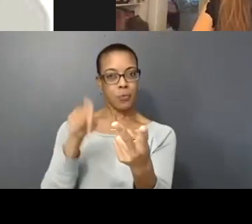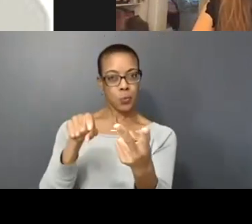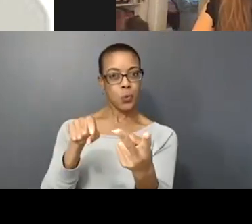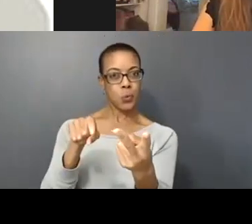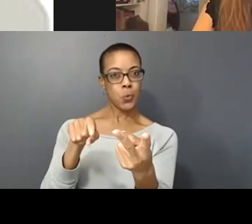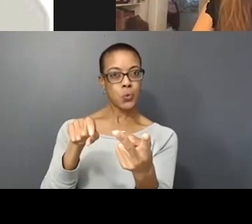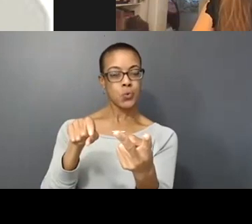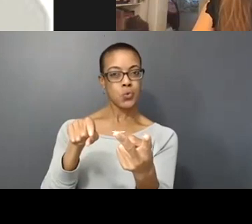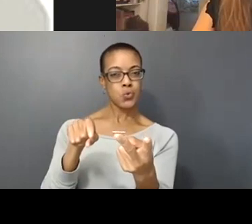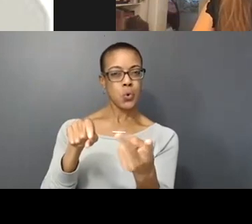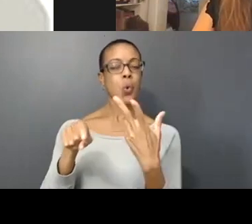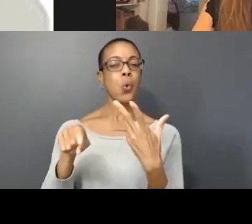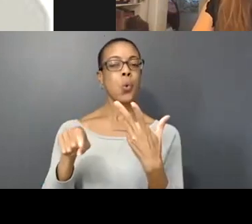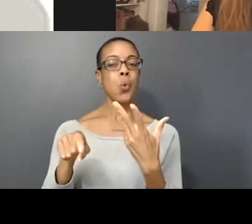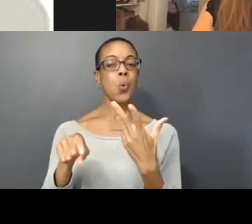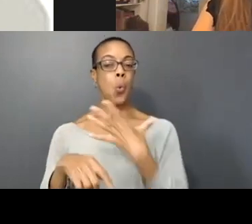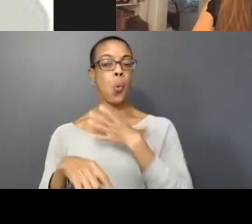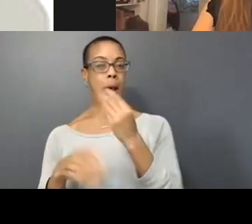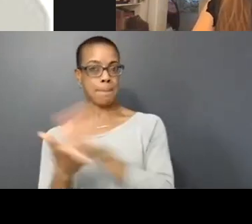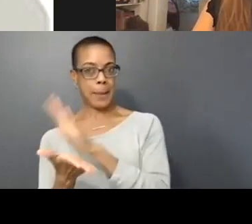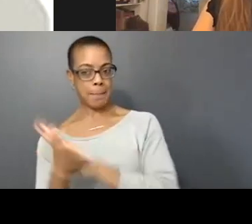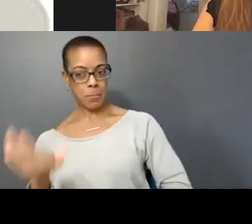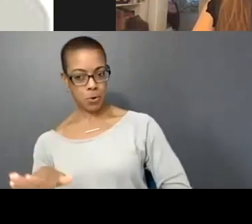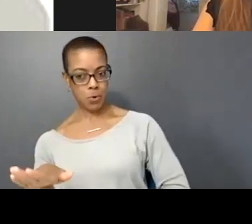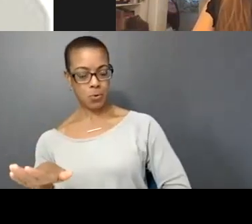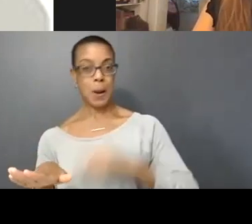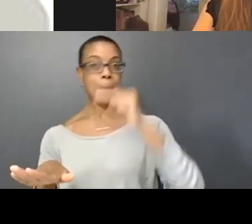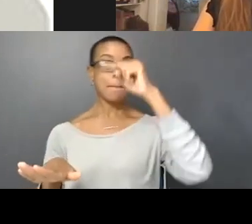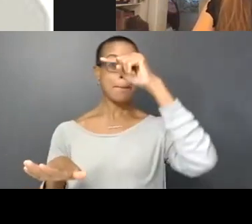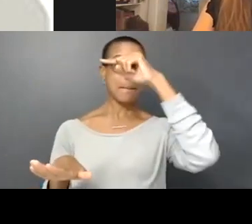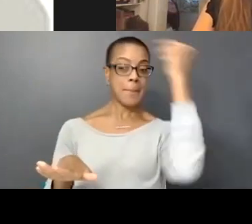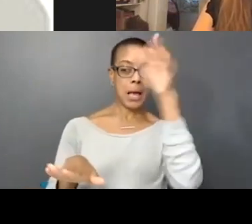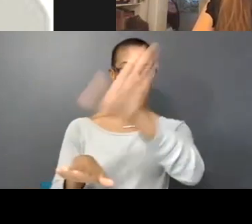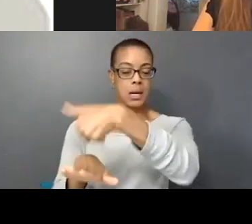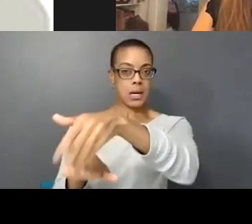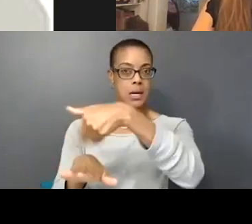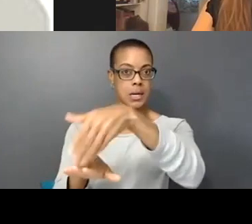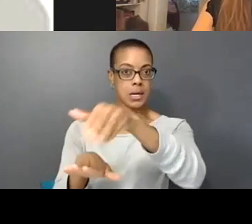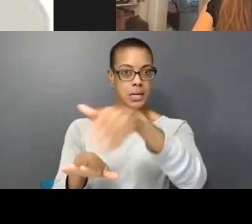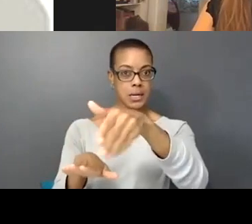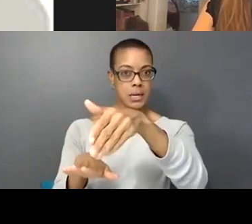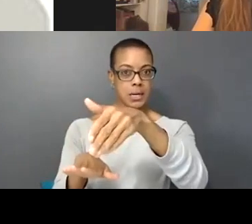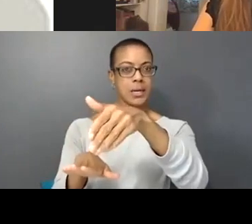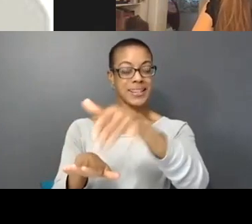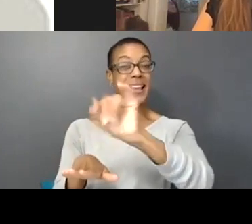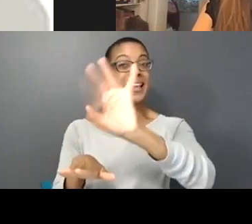on paper, so when you have a white background with black ink, it doesn't quite look as well as